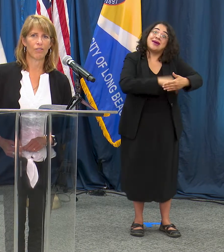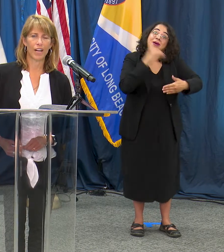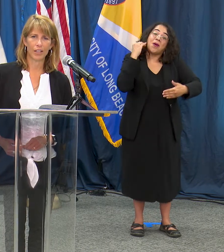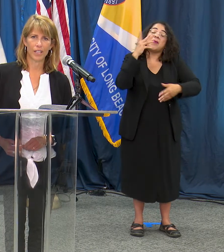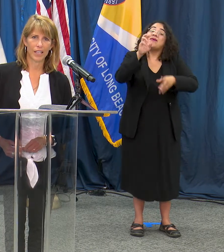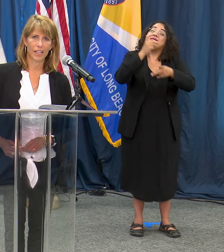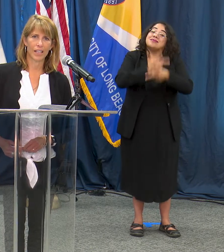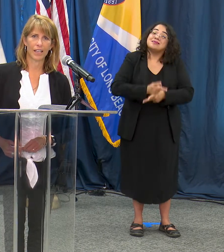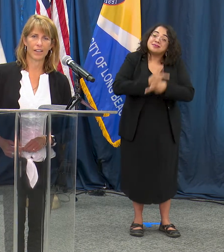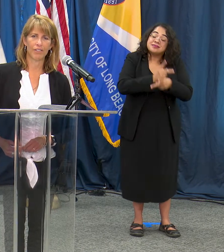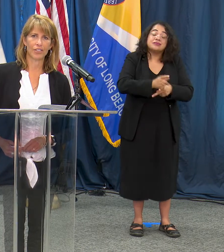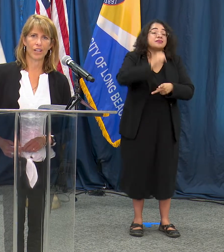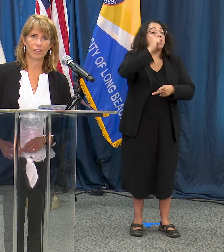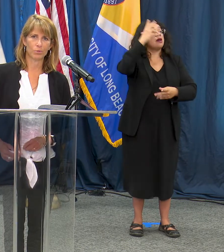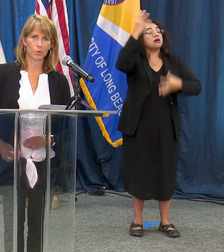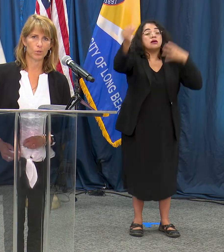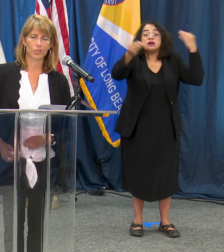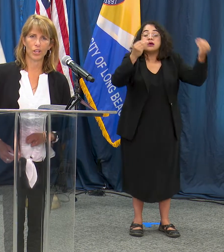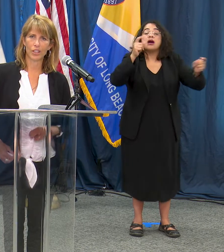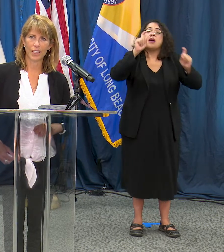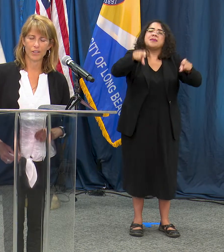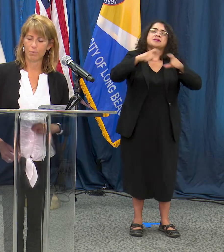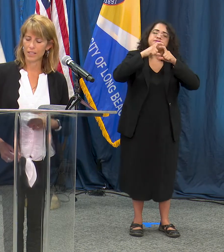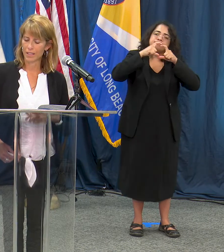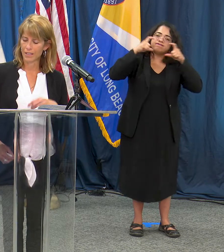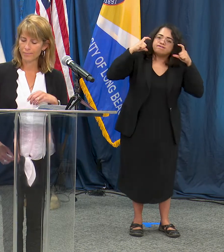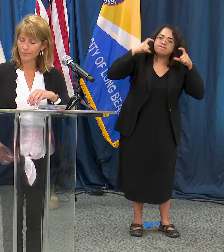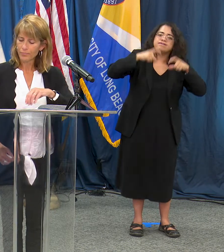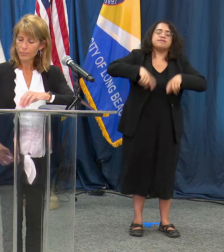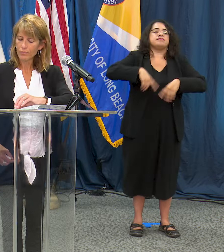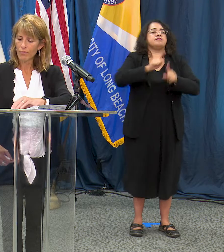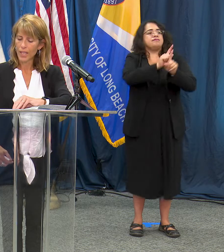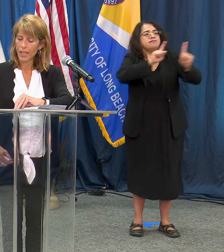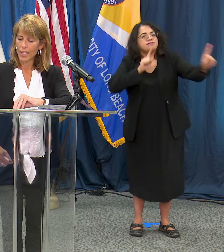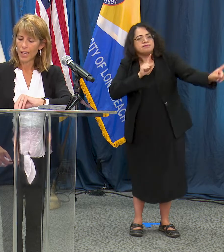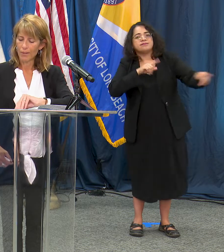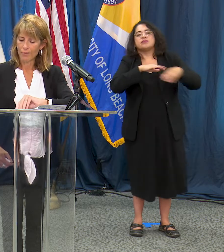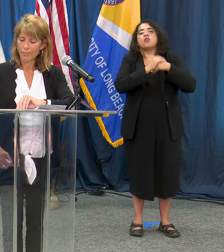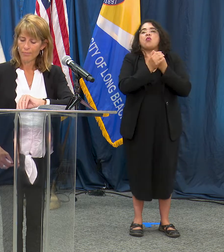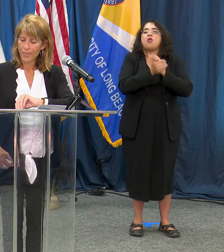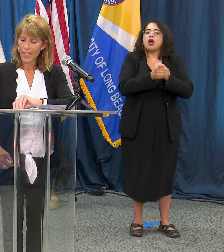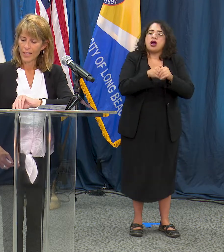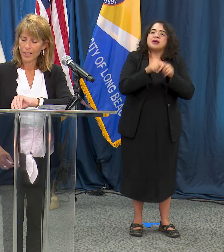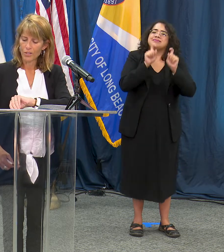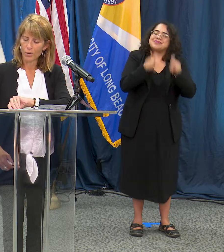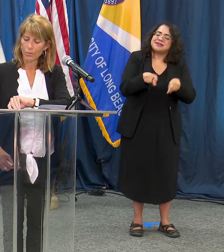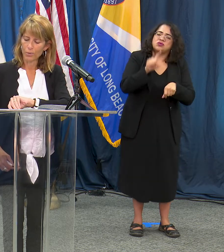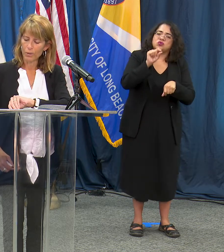are following the face covering rules, all the other pieces. So what we